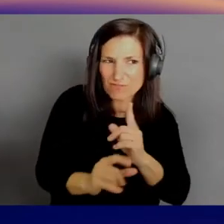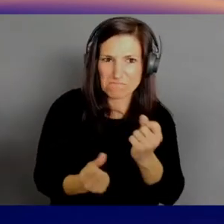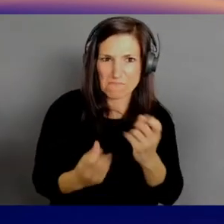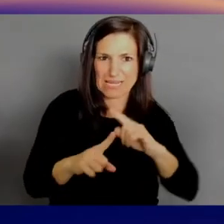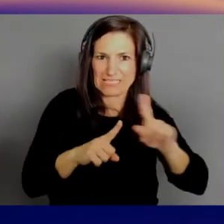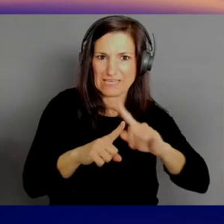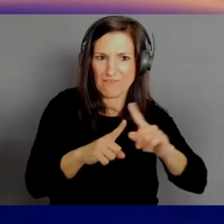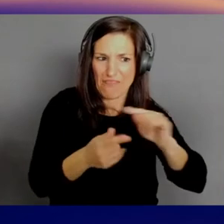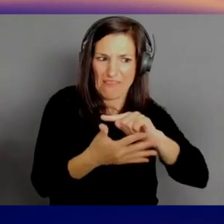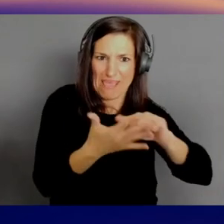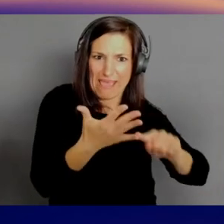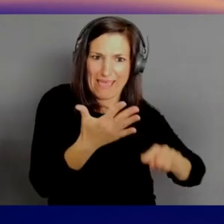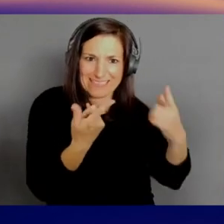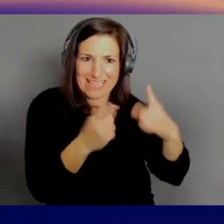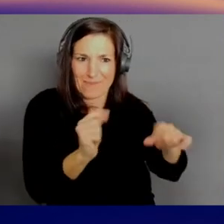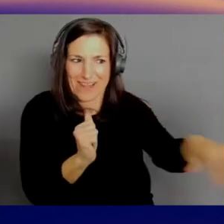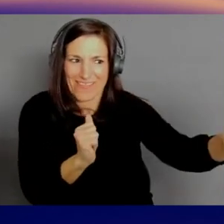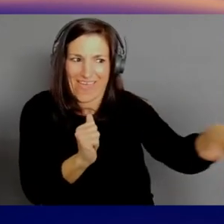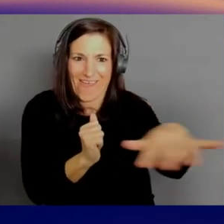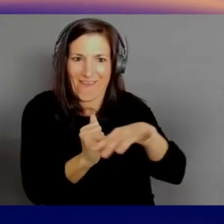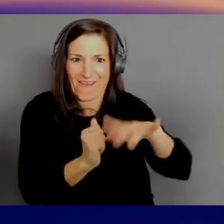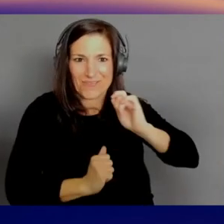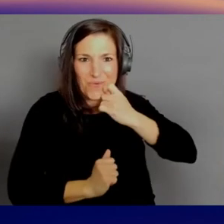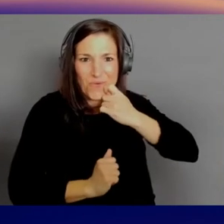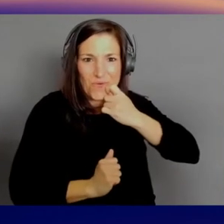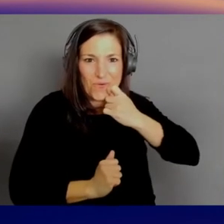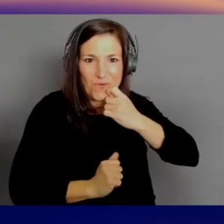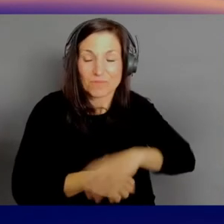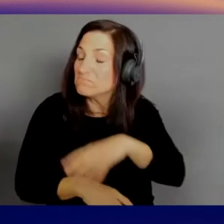And like, it's never been a better time to be part of this.